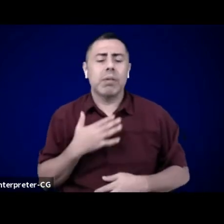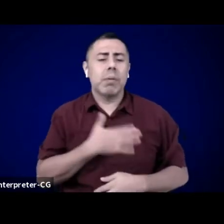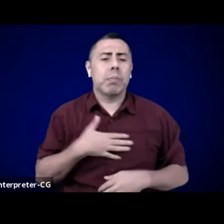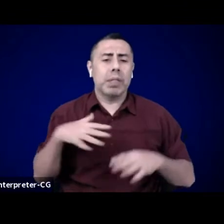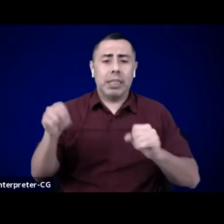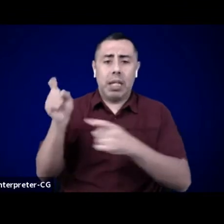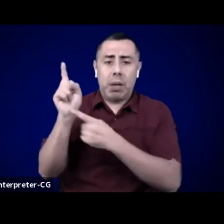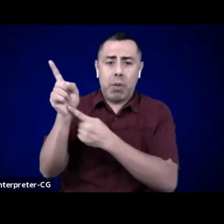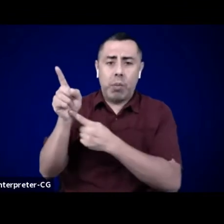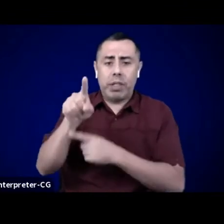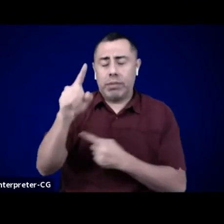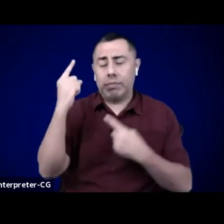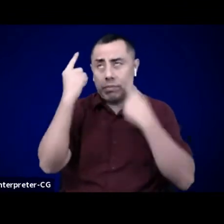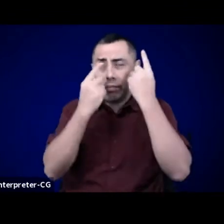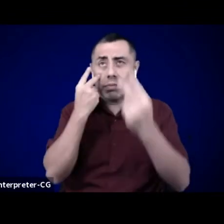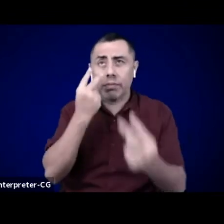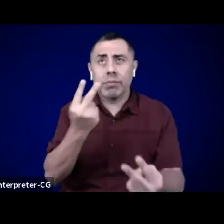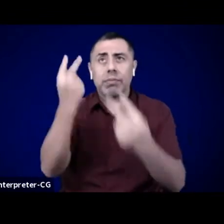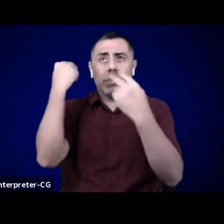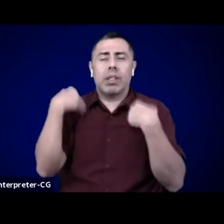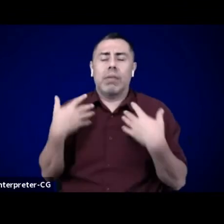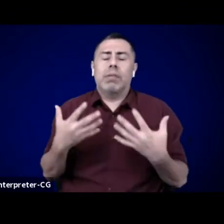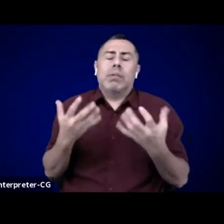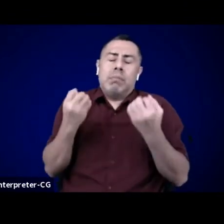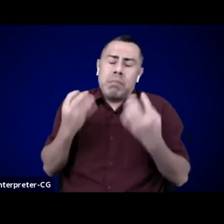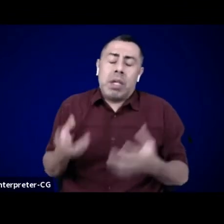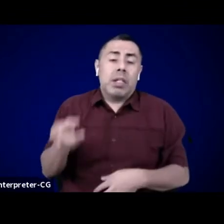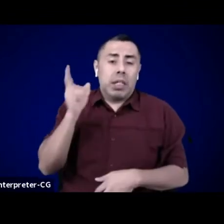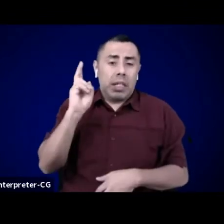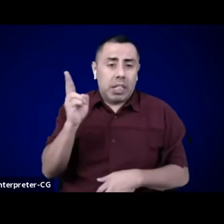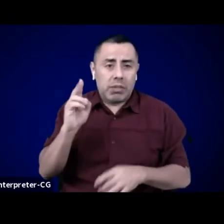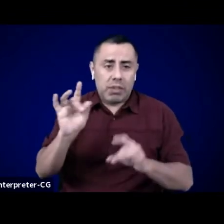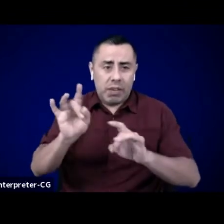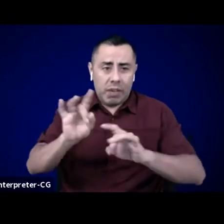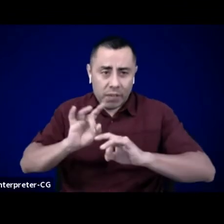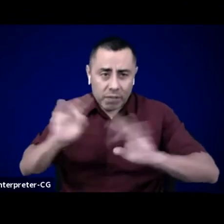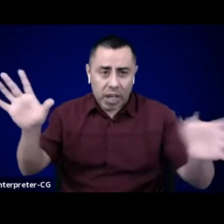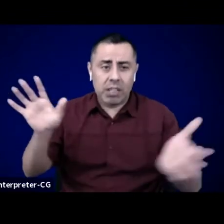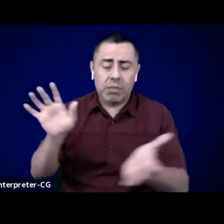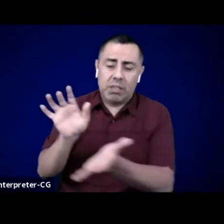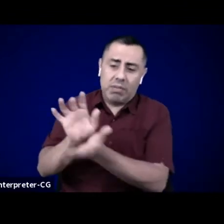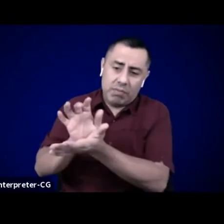of violence, displacement, migration, and settlement that bring us together here today.